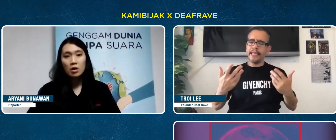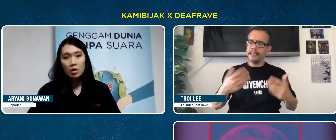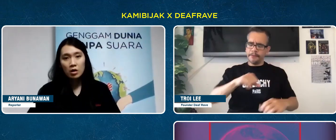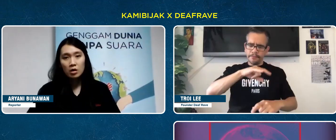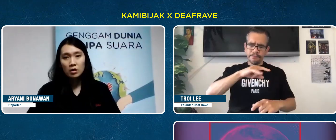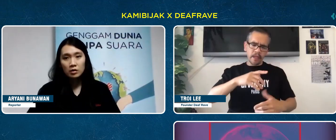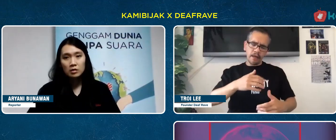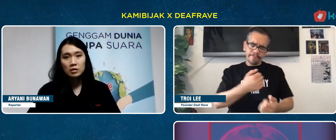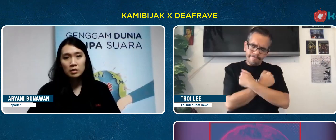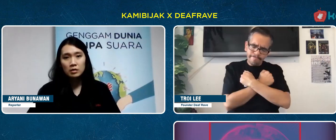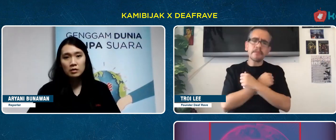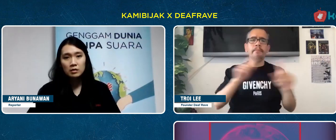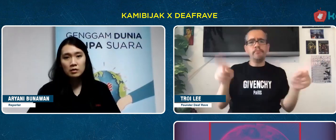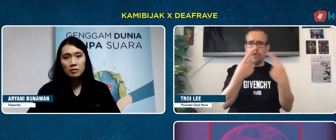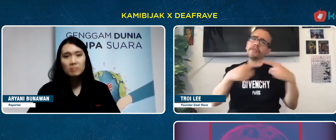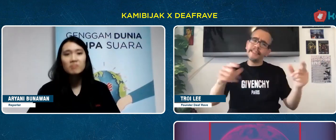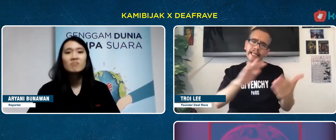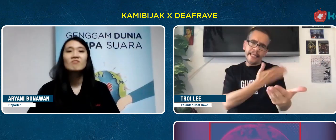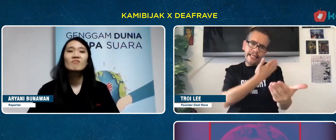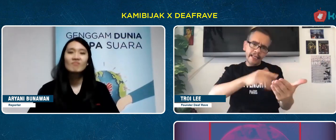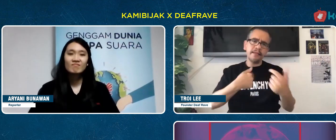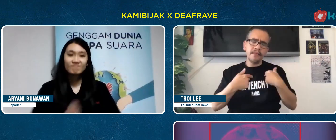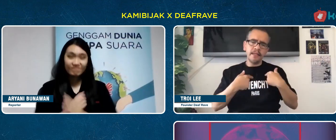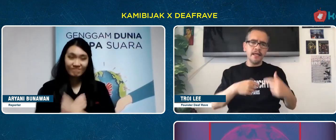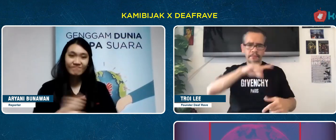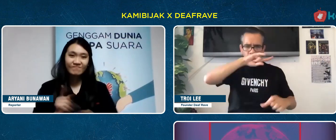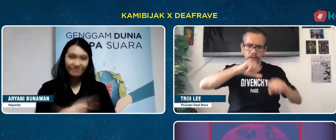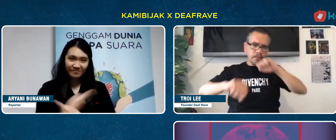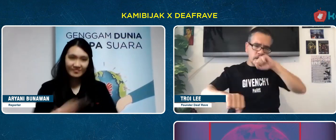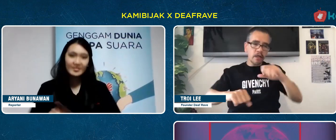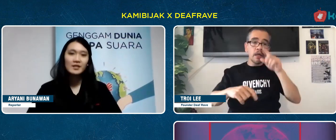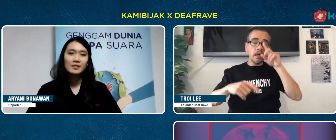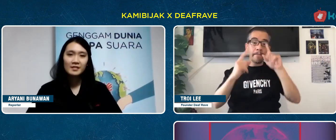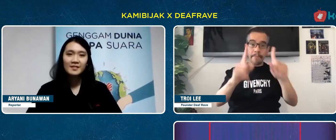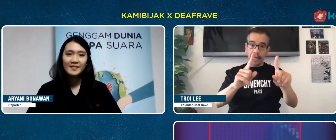Because I really like music